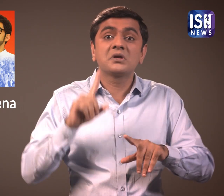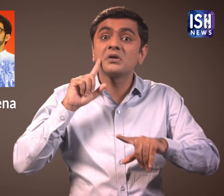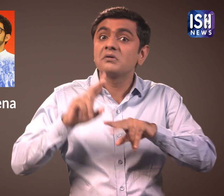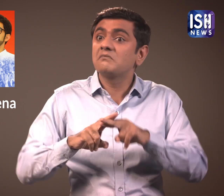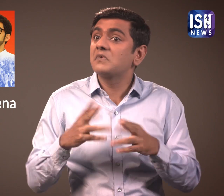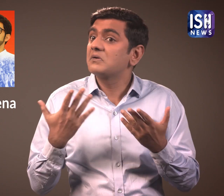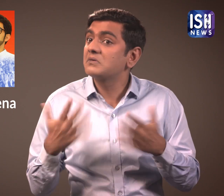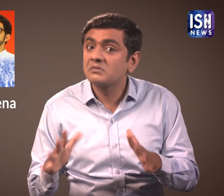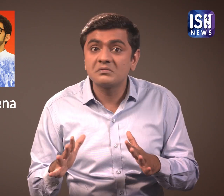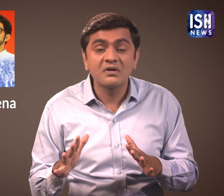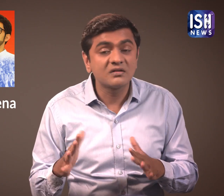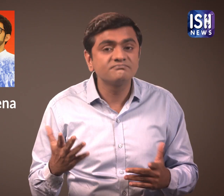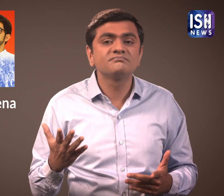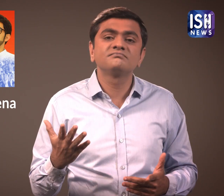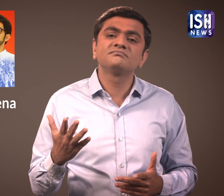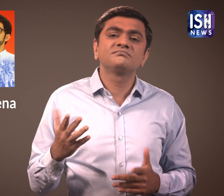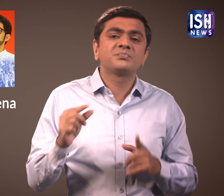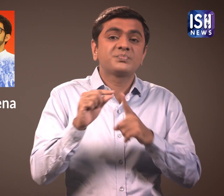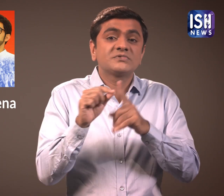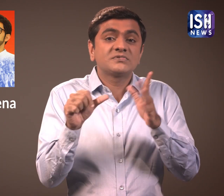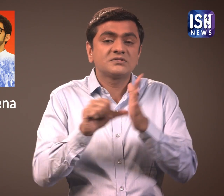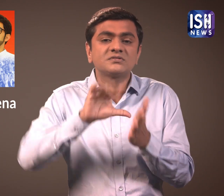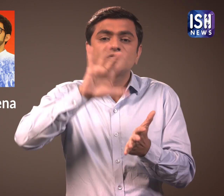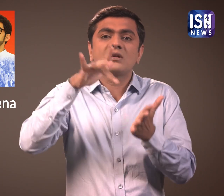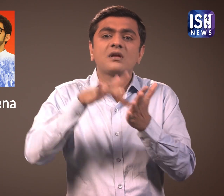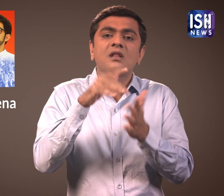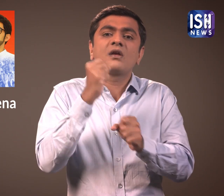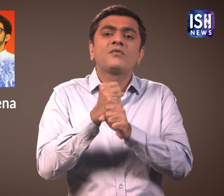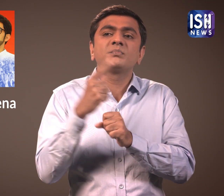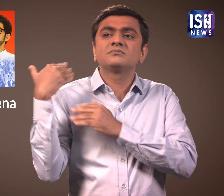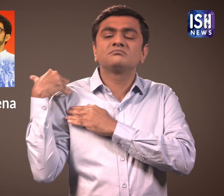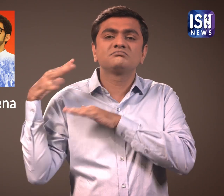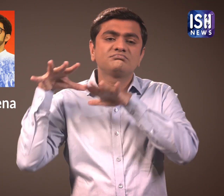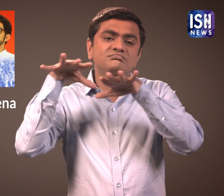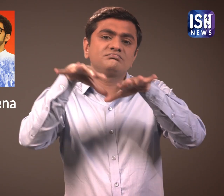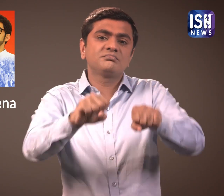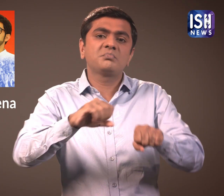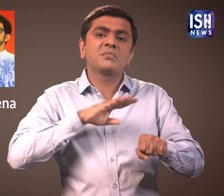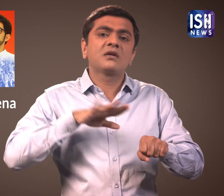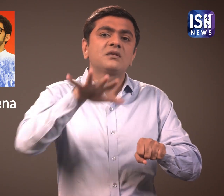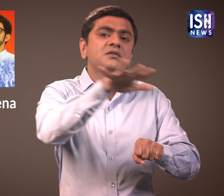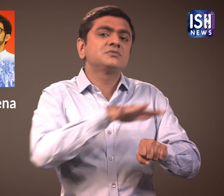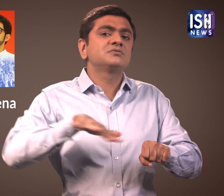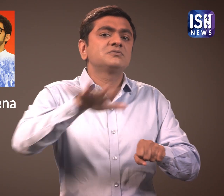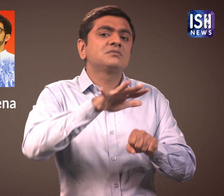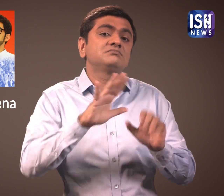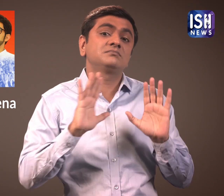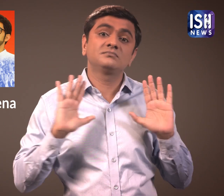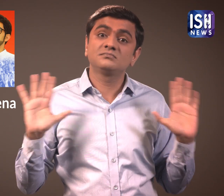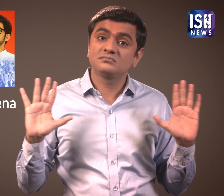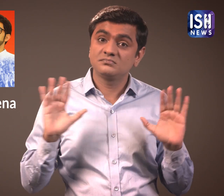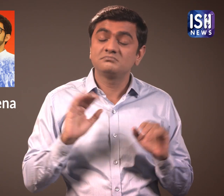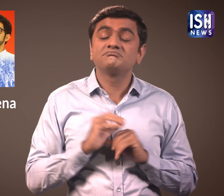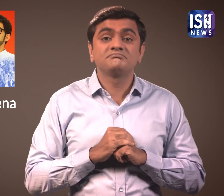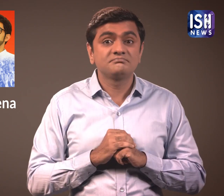Otherwise there will be President's Rule in Maharashtra.